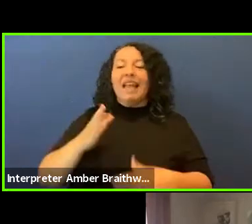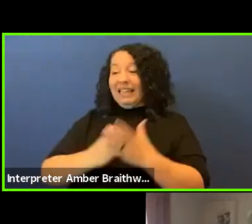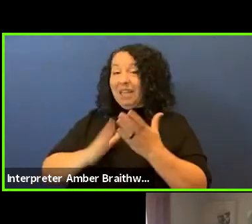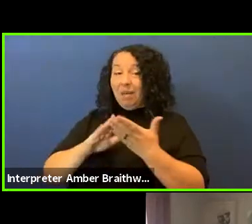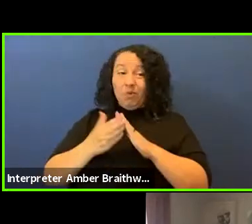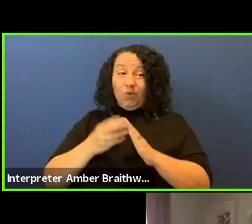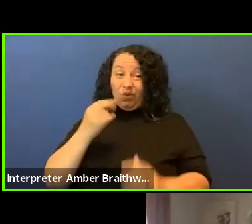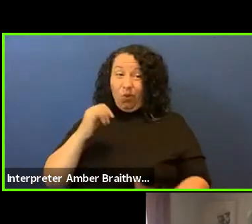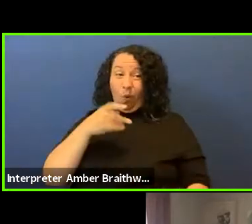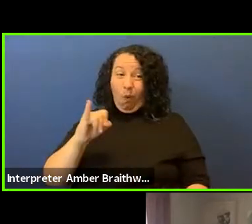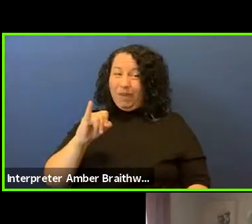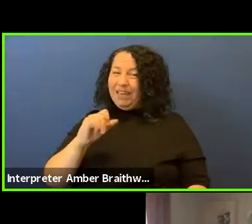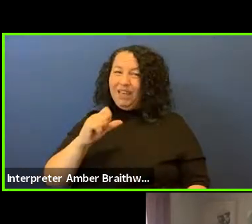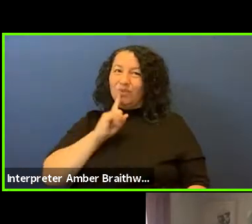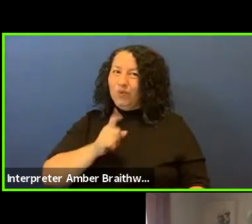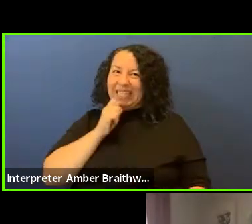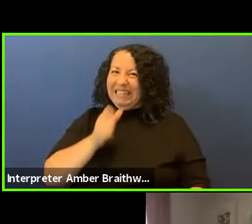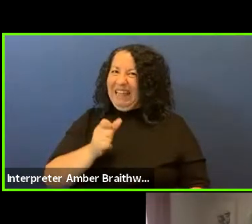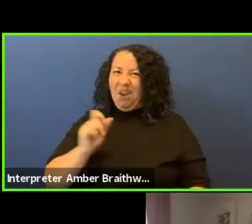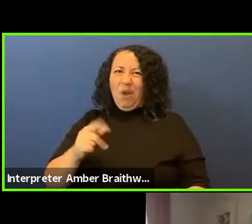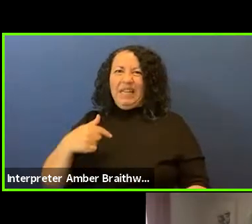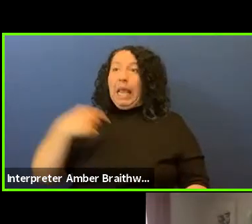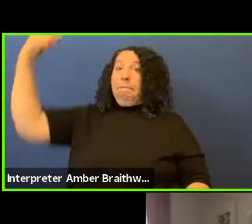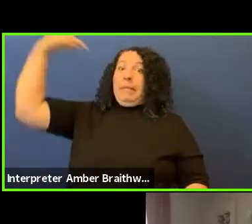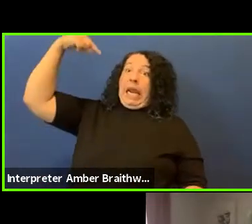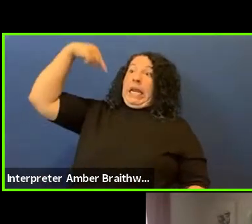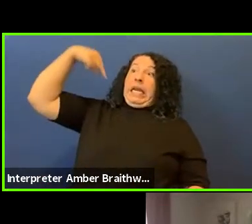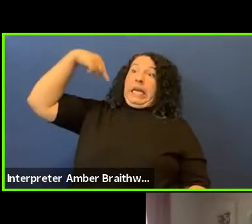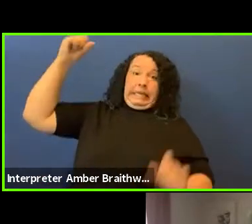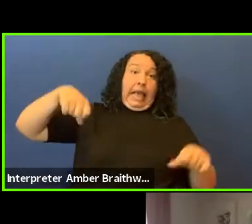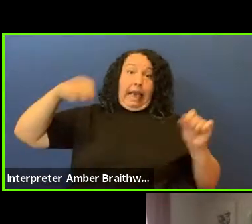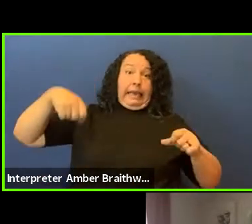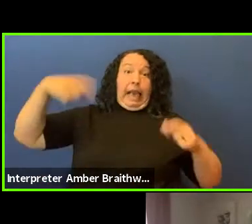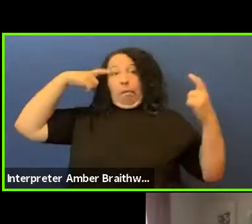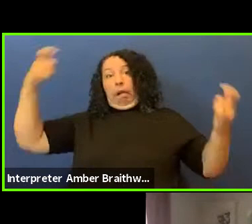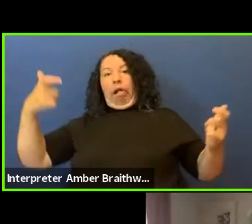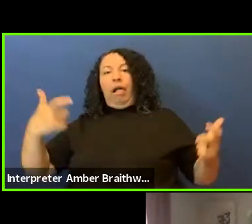to stand up and like be like "me me me," you know, self-promotion is frowned upon